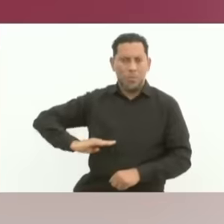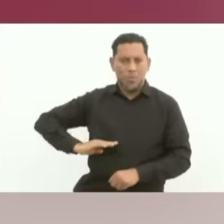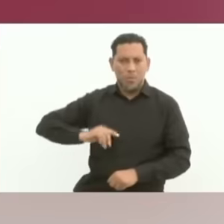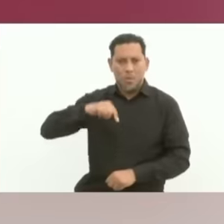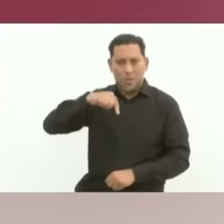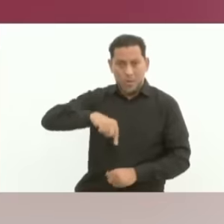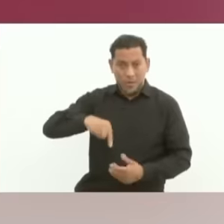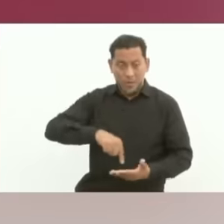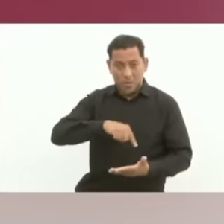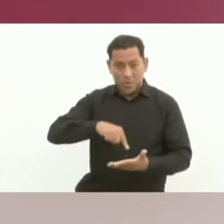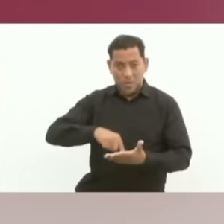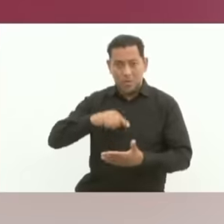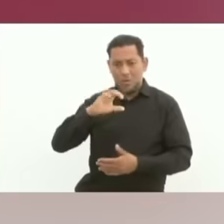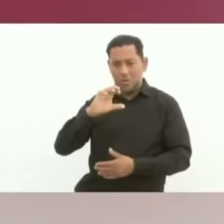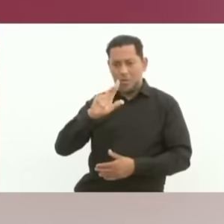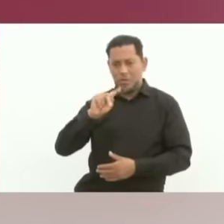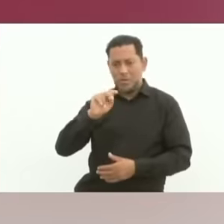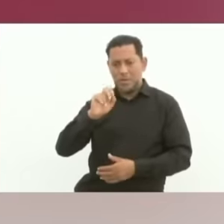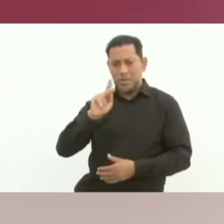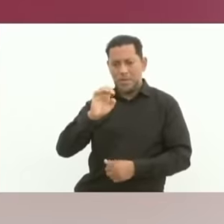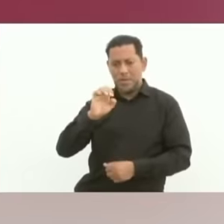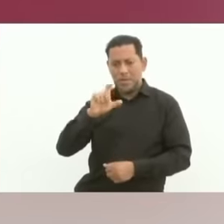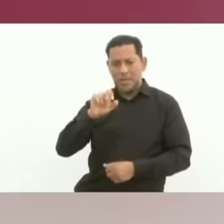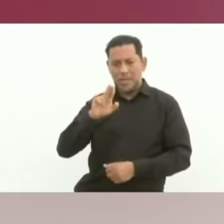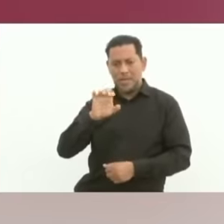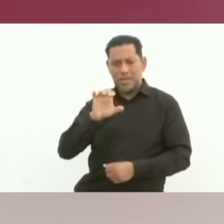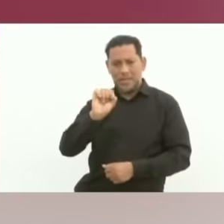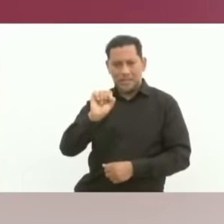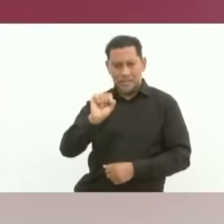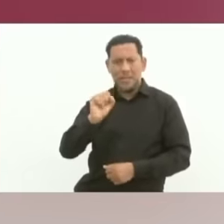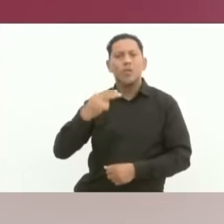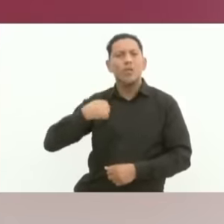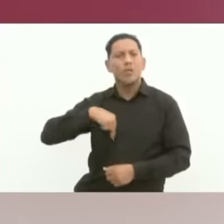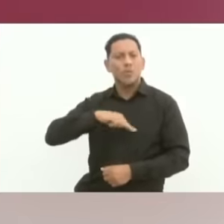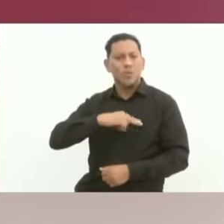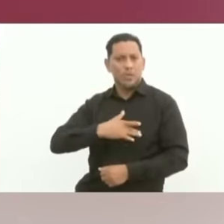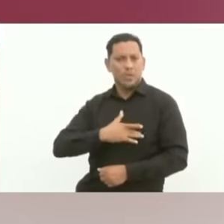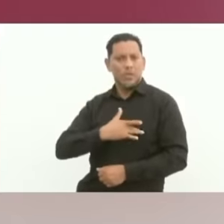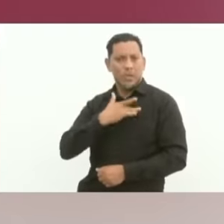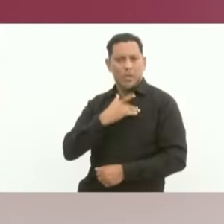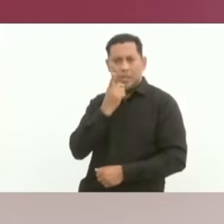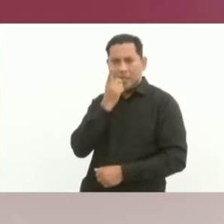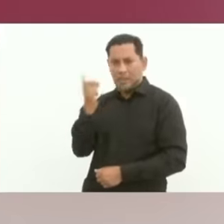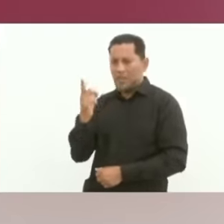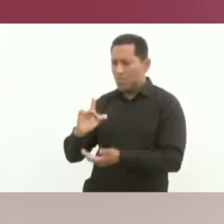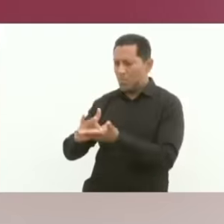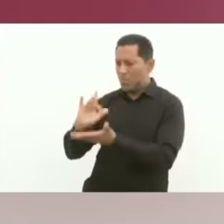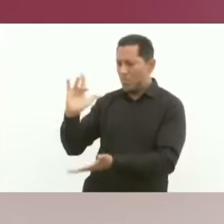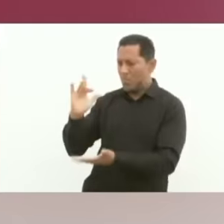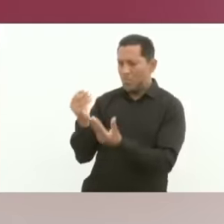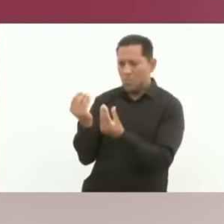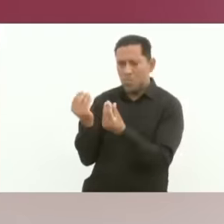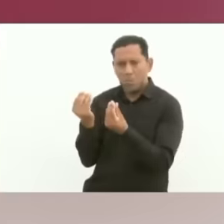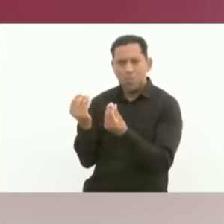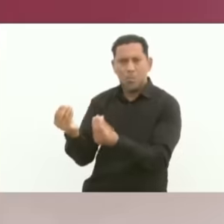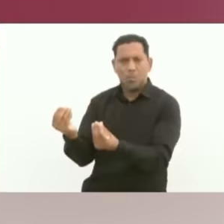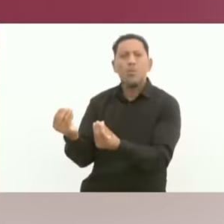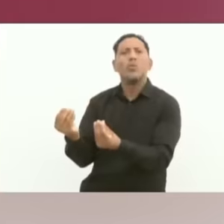to the cust peques no a la fresco, our most sincere thanks for your valuable